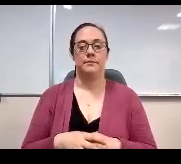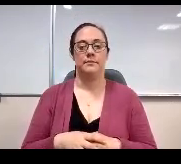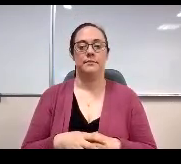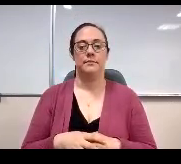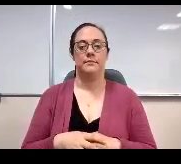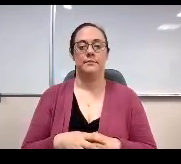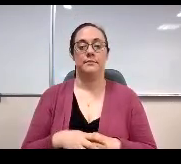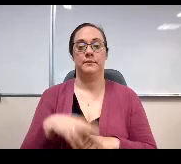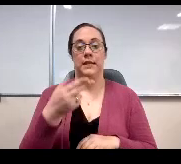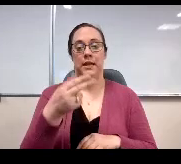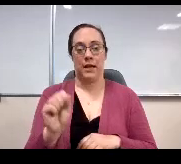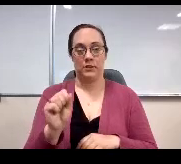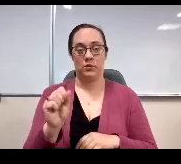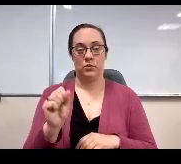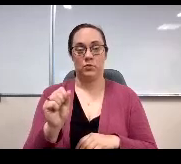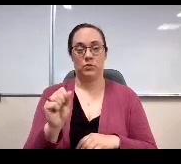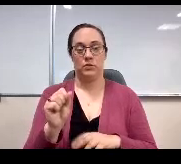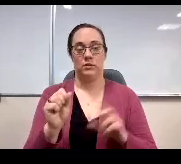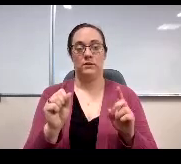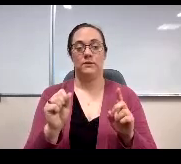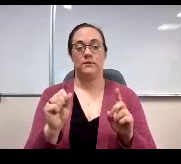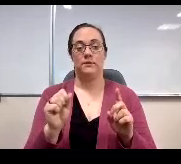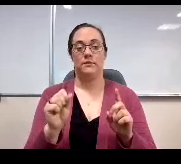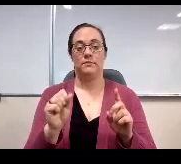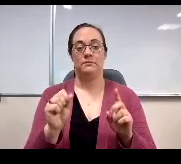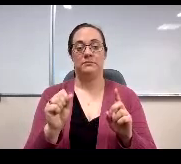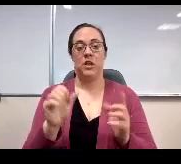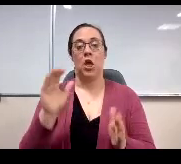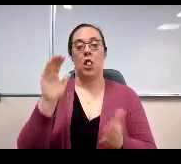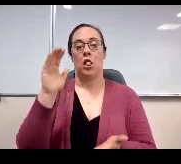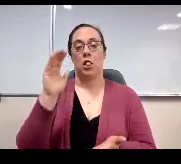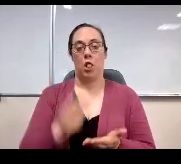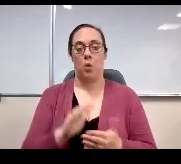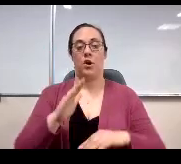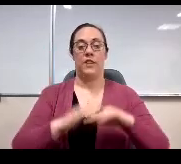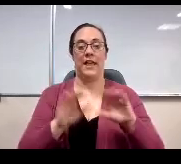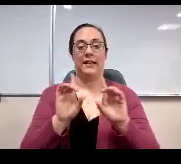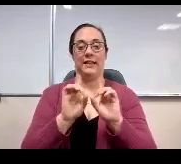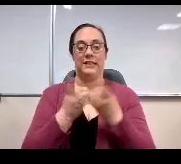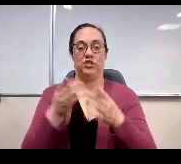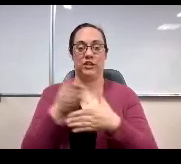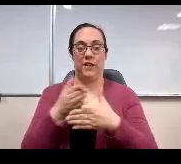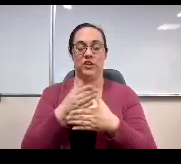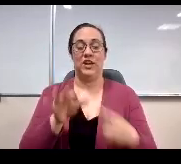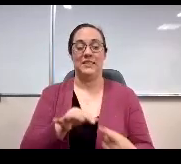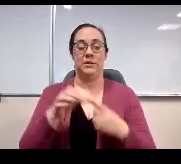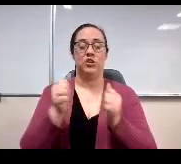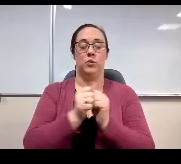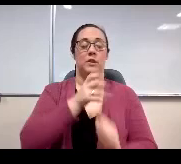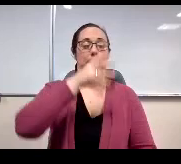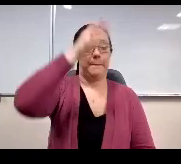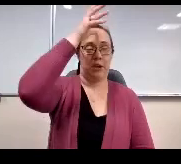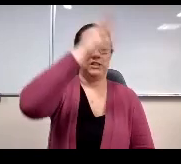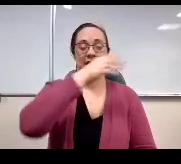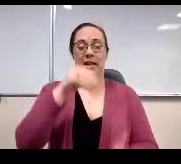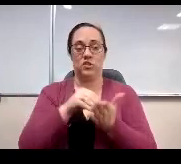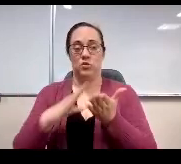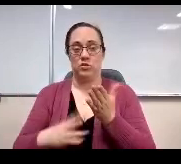The high school level perceptions are lower than the district average is, especially among parents and students both saw steep drops this year.